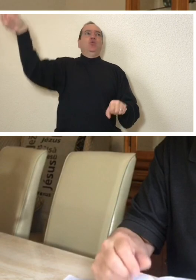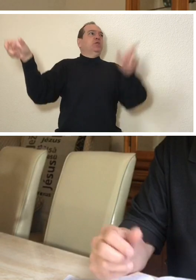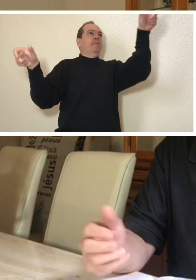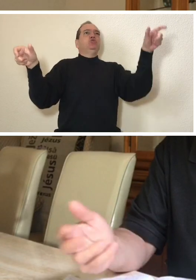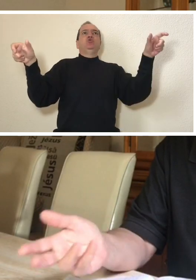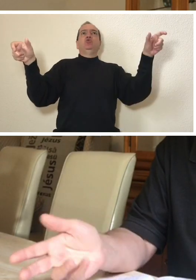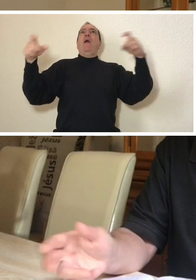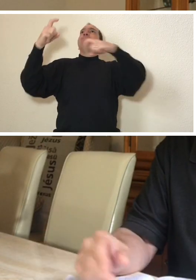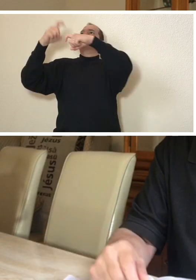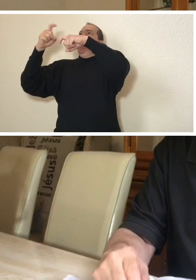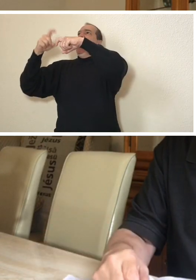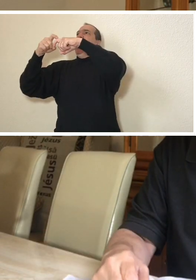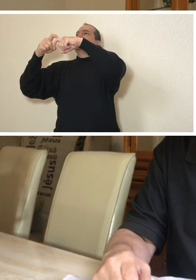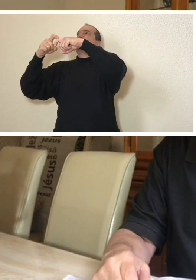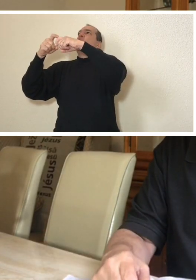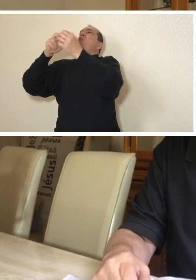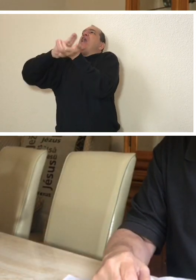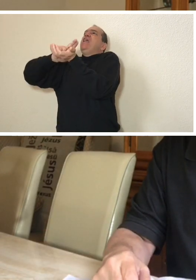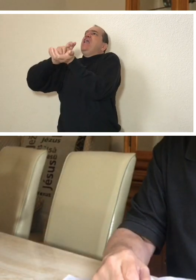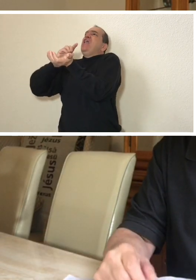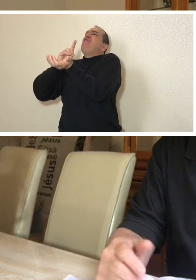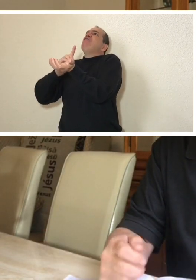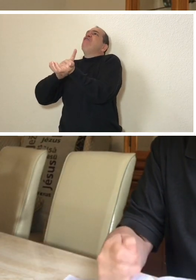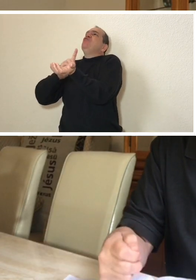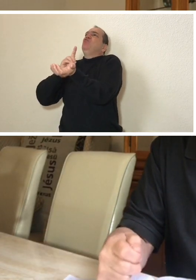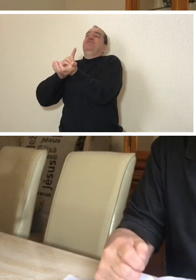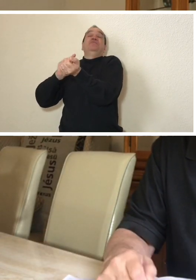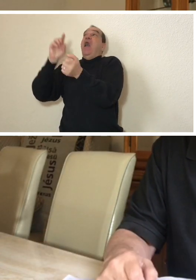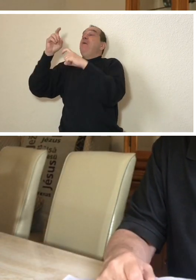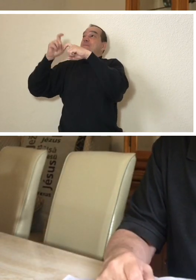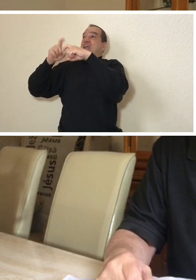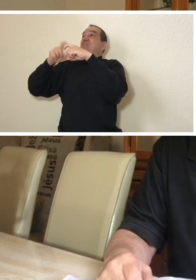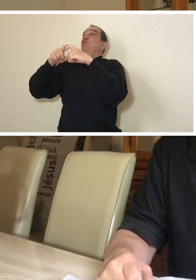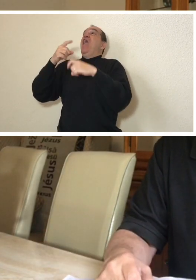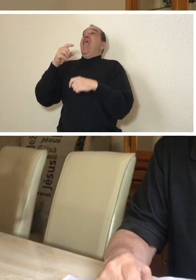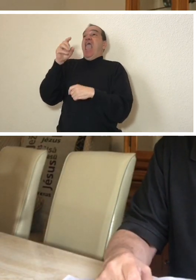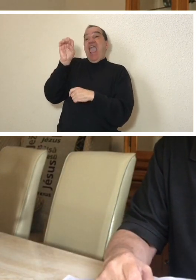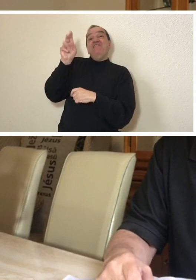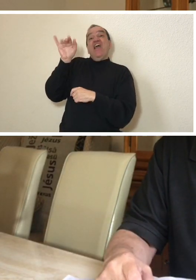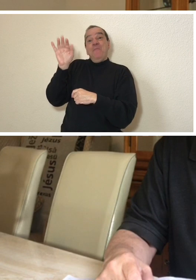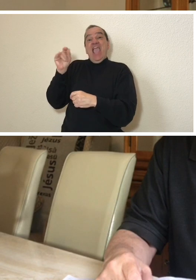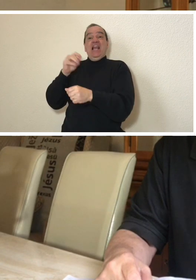nurses and doctors. It started to give me a lot of tension.